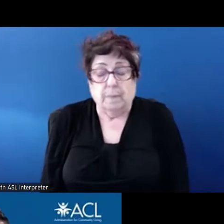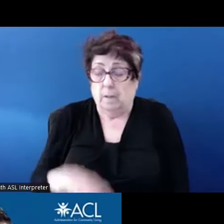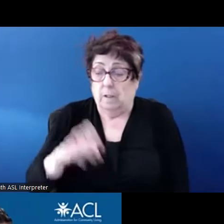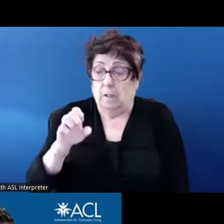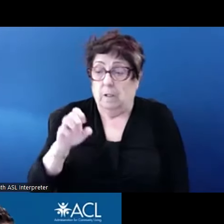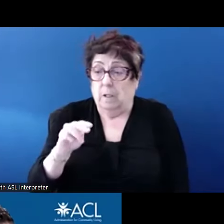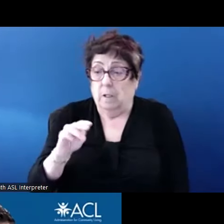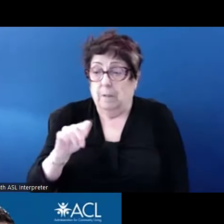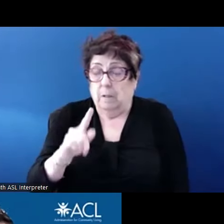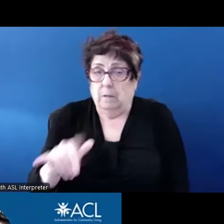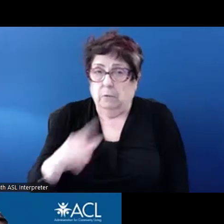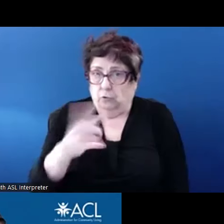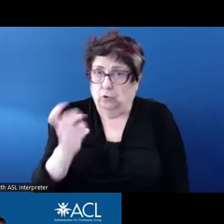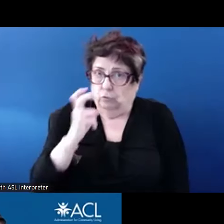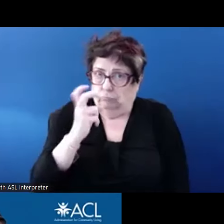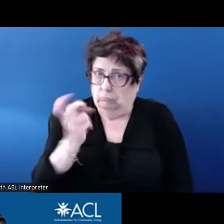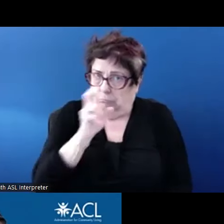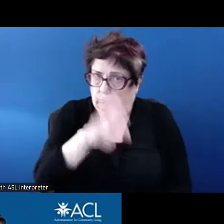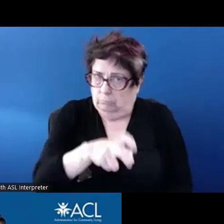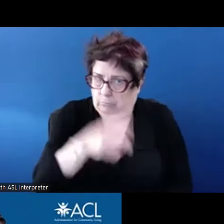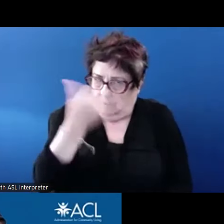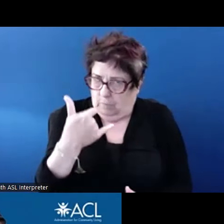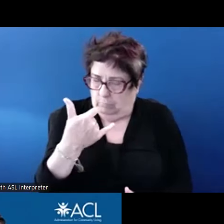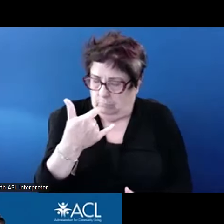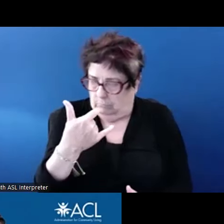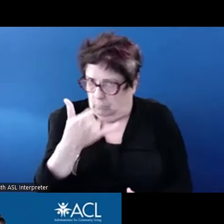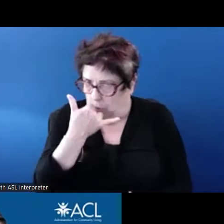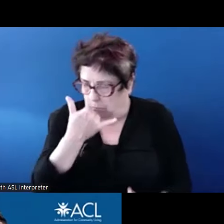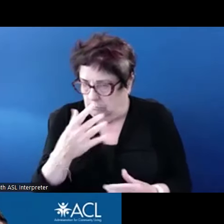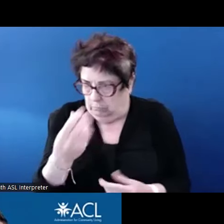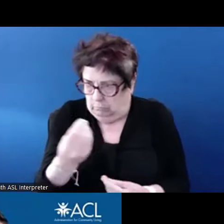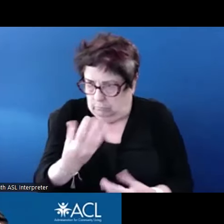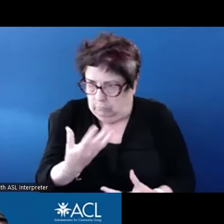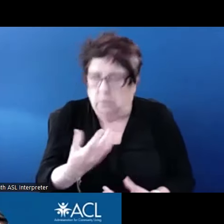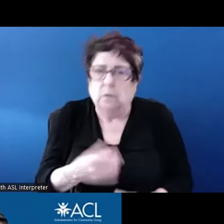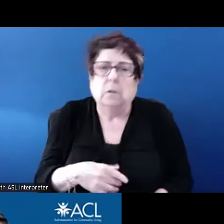in if I am incorrect stop the initial eligibility for admission to the mainstream program is that